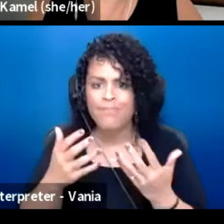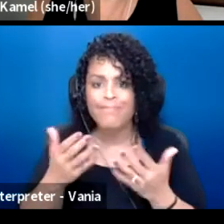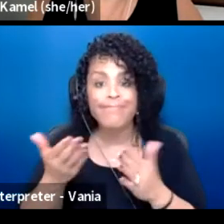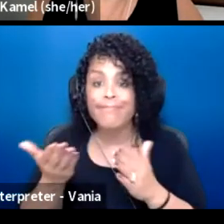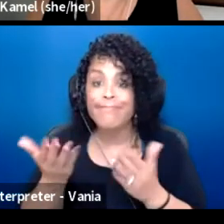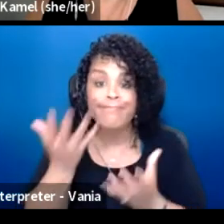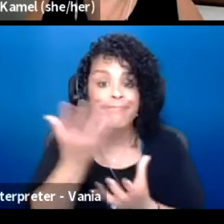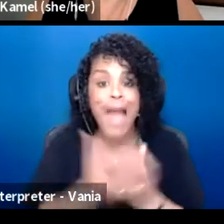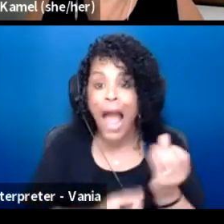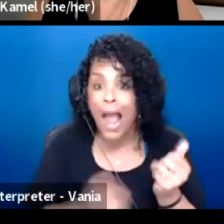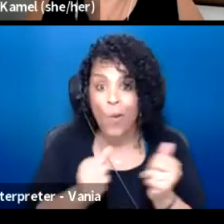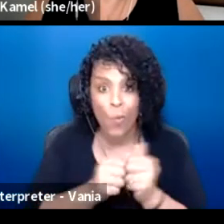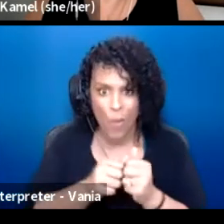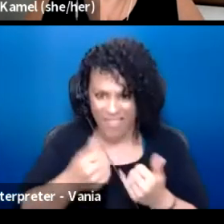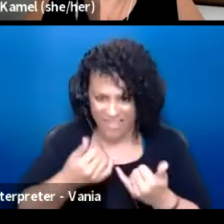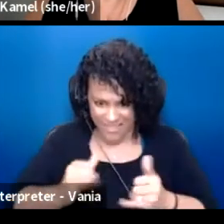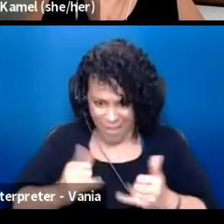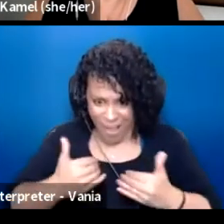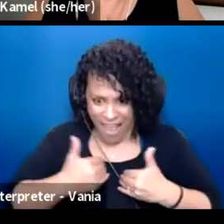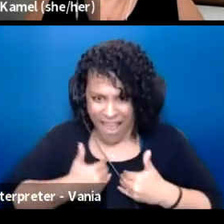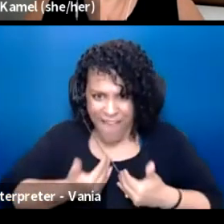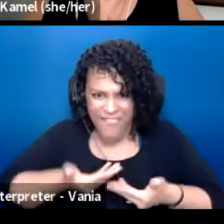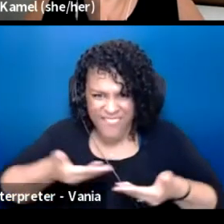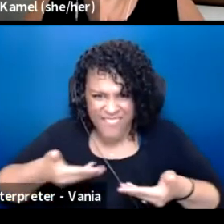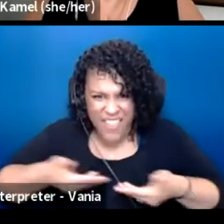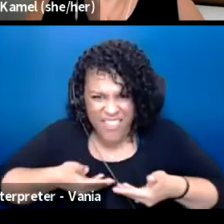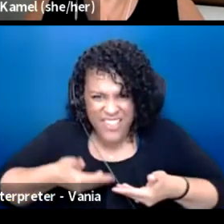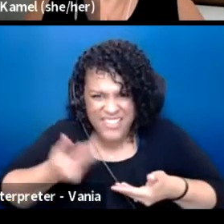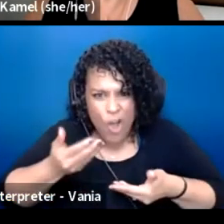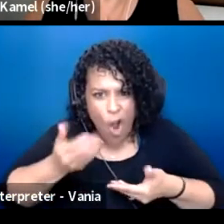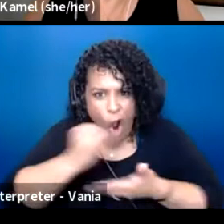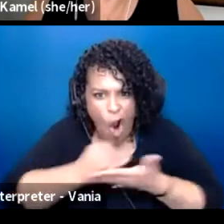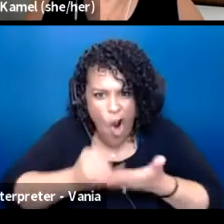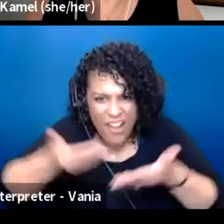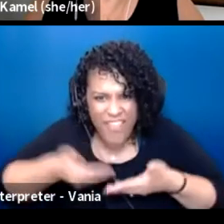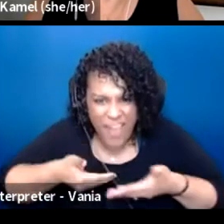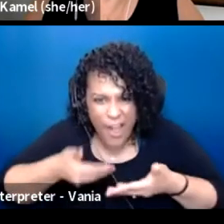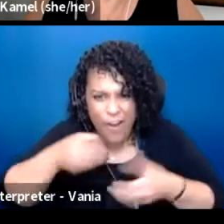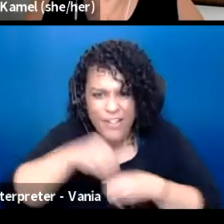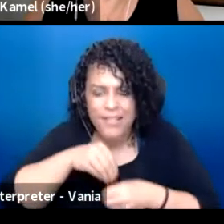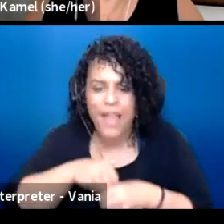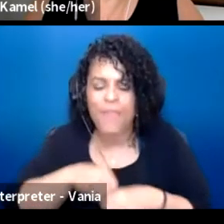And so while we are preparing to pass that baton on to the next generation, we also have to hold